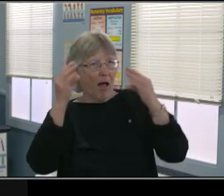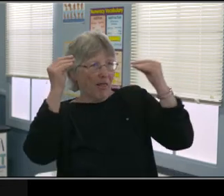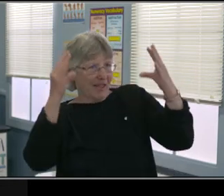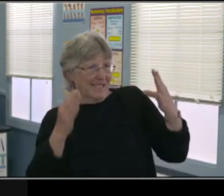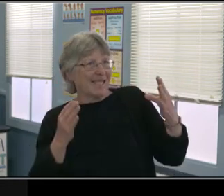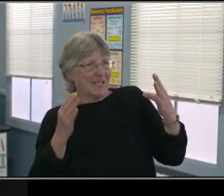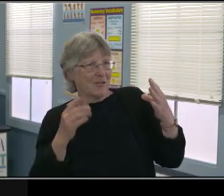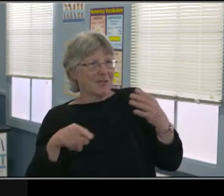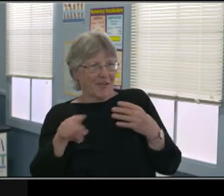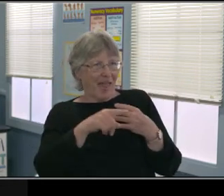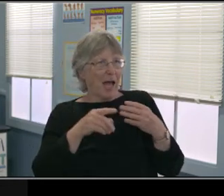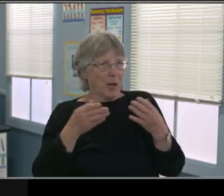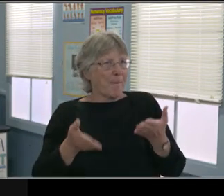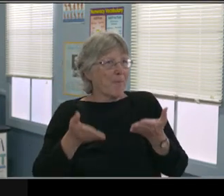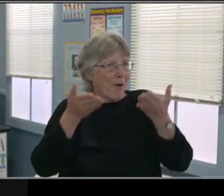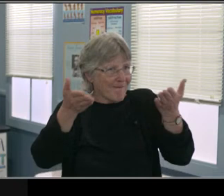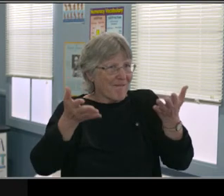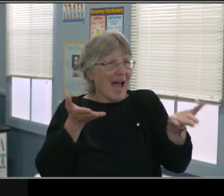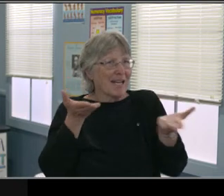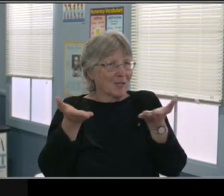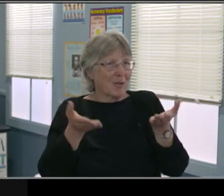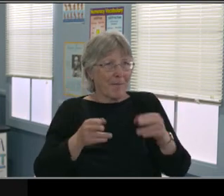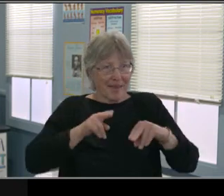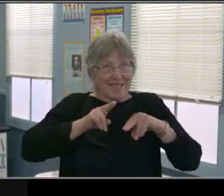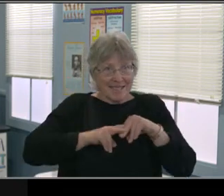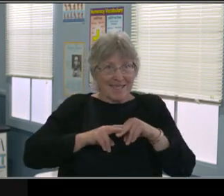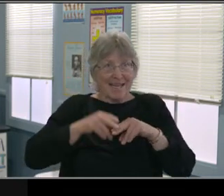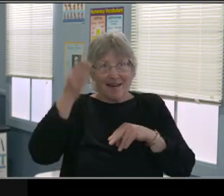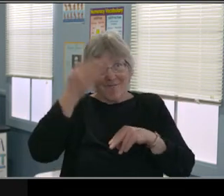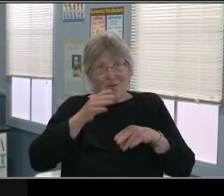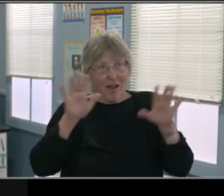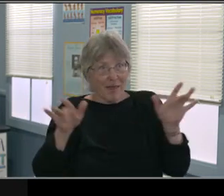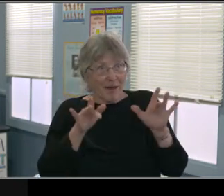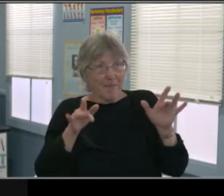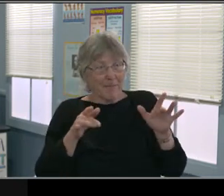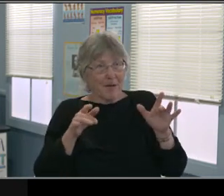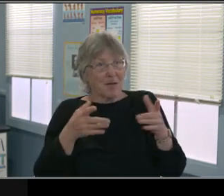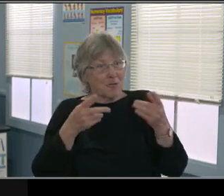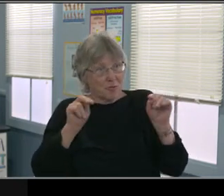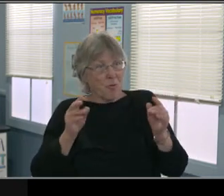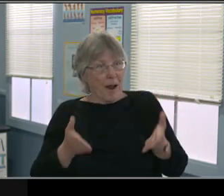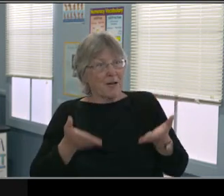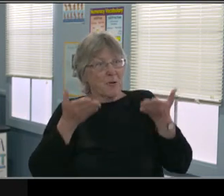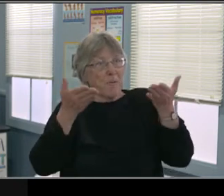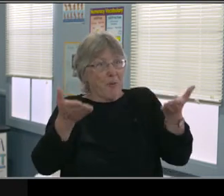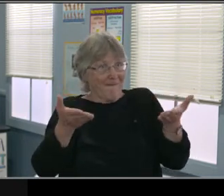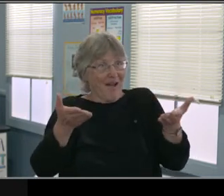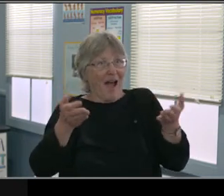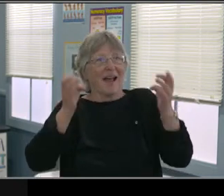But if the schools are open and communicating with the parents of what to expect,